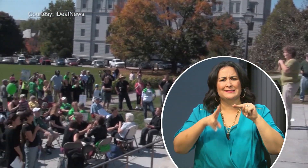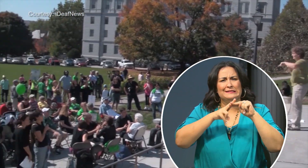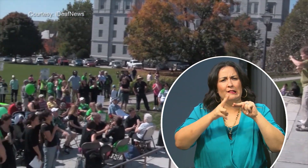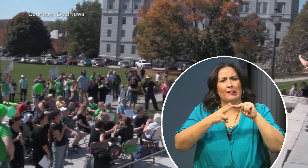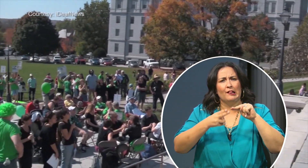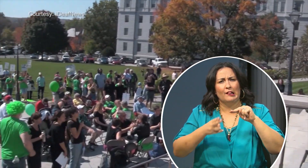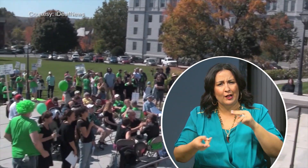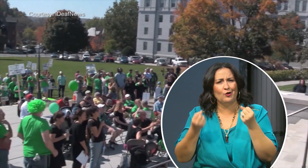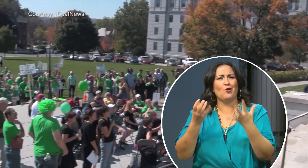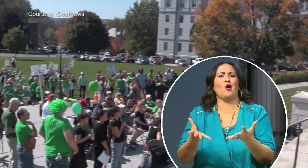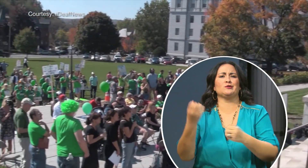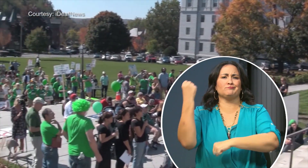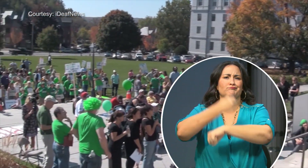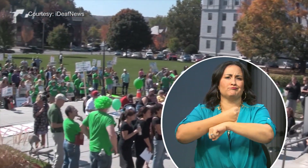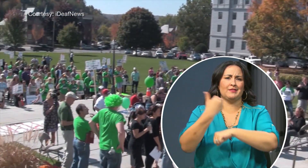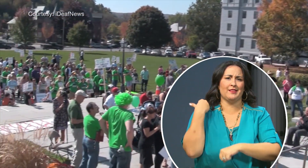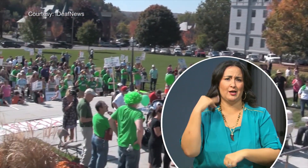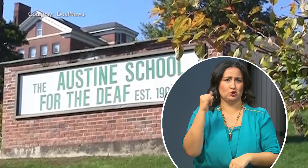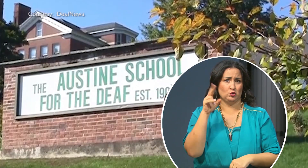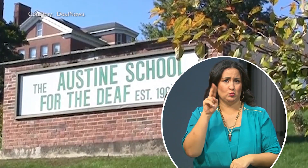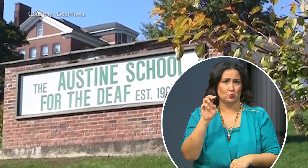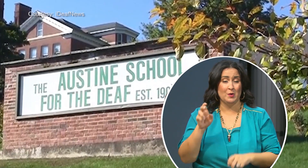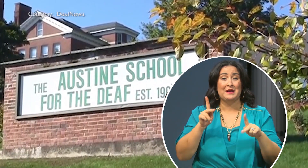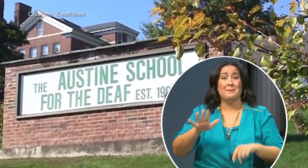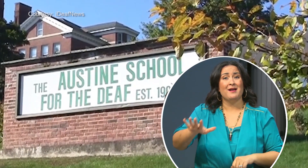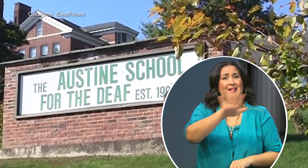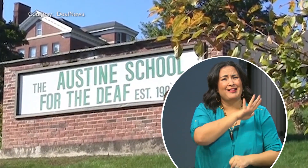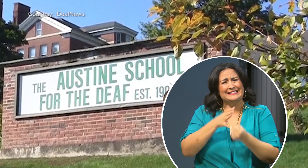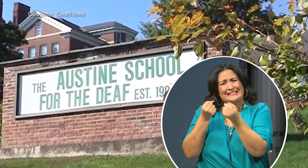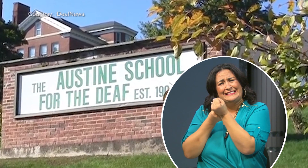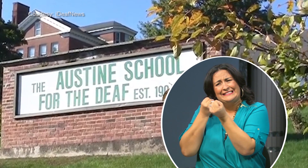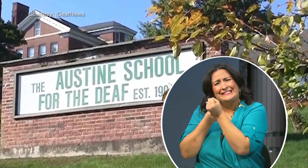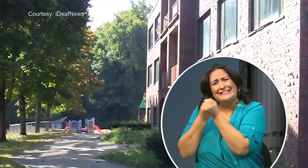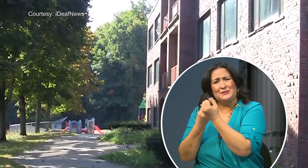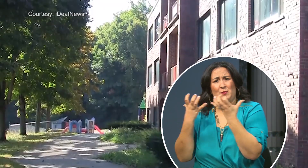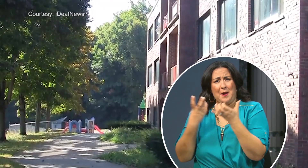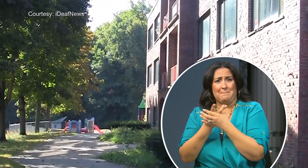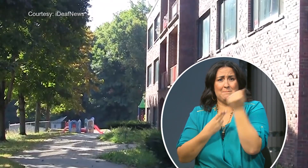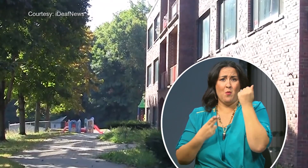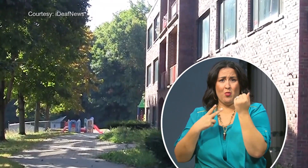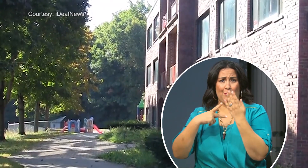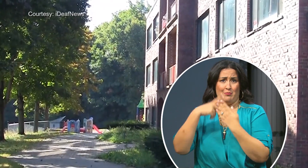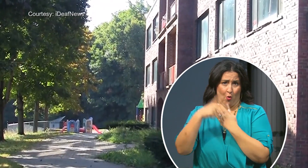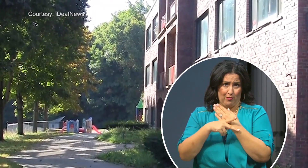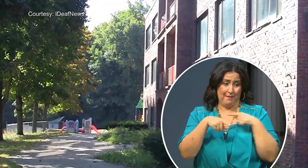declining attendance it was closed in June. Supporters are asking that both programs become